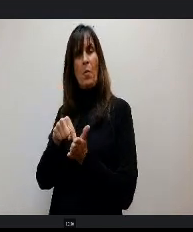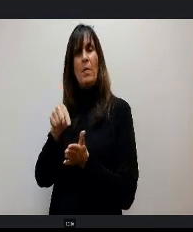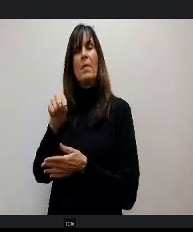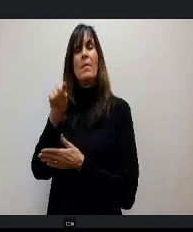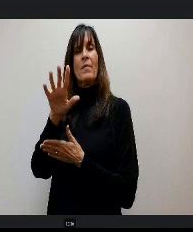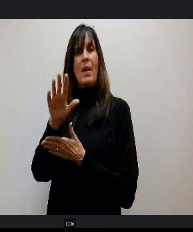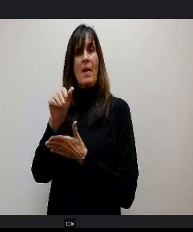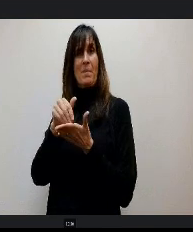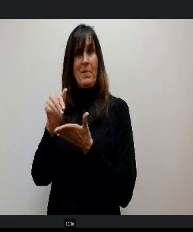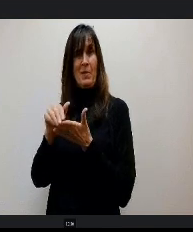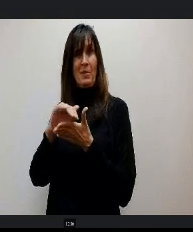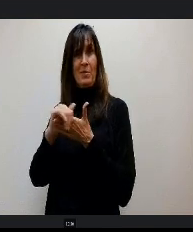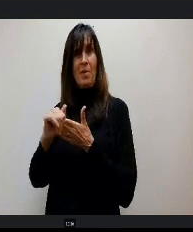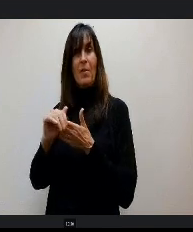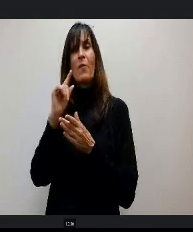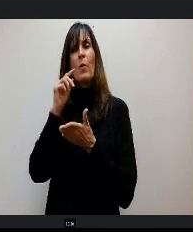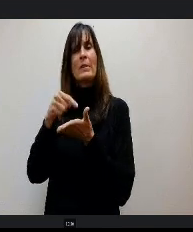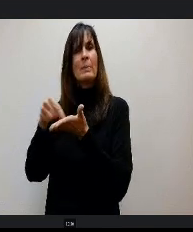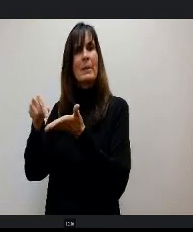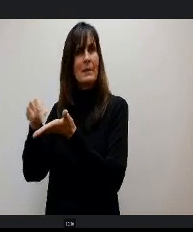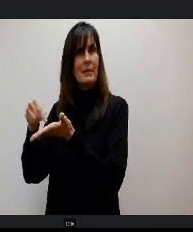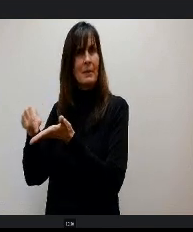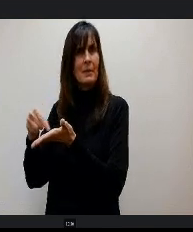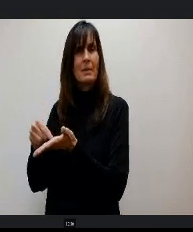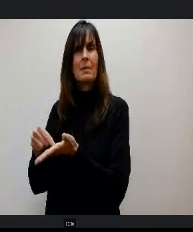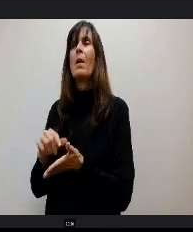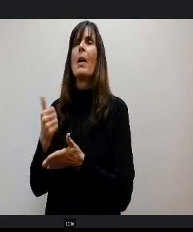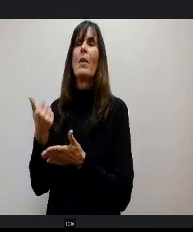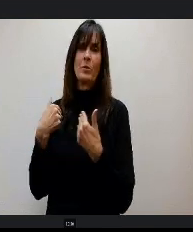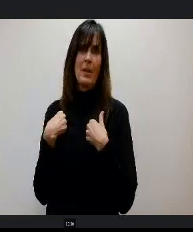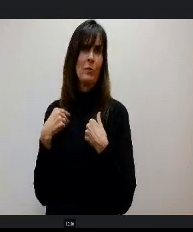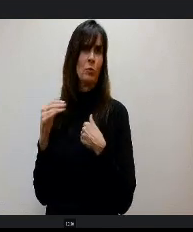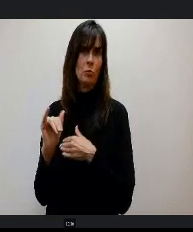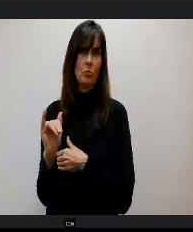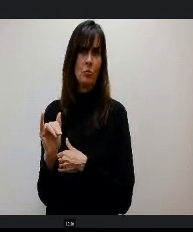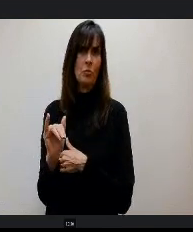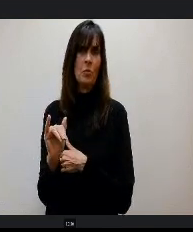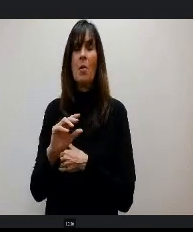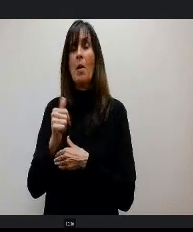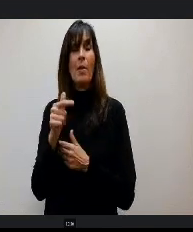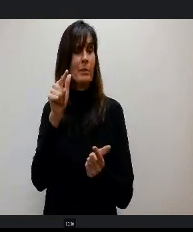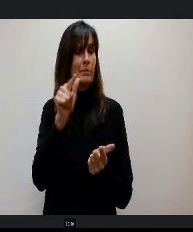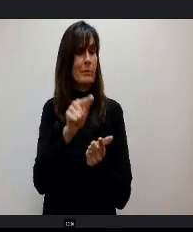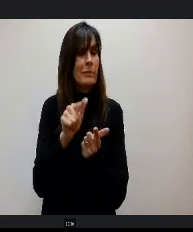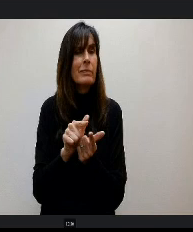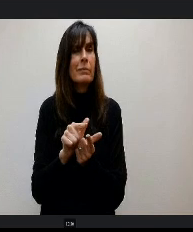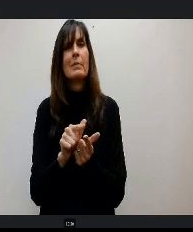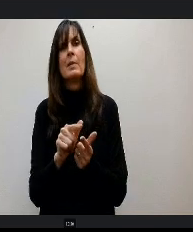in those expenses. And there are of course others we're making other cuts and eliminating Loomis things to